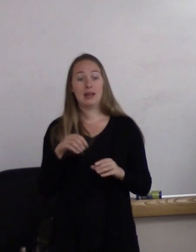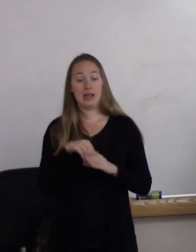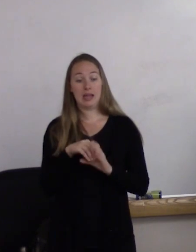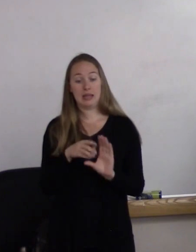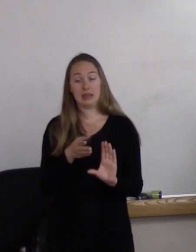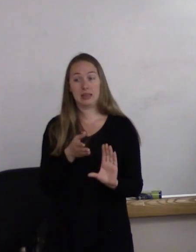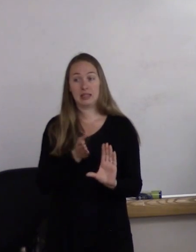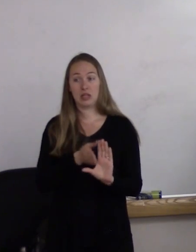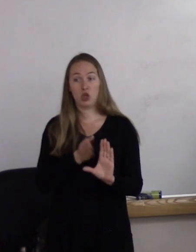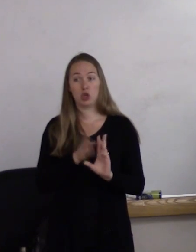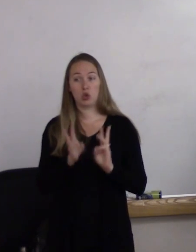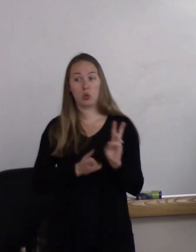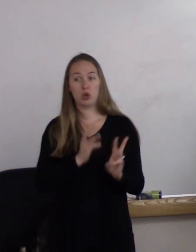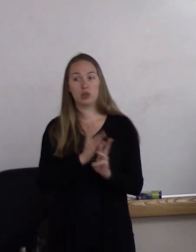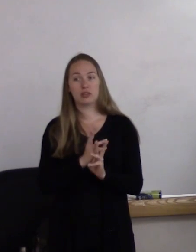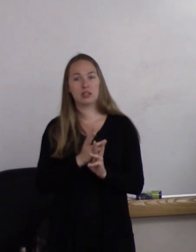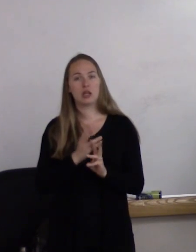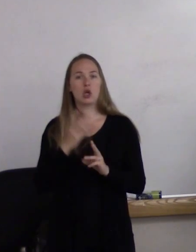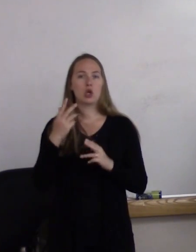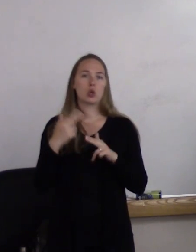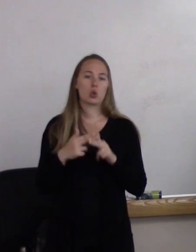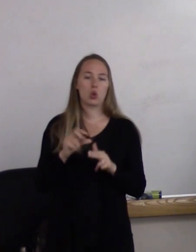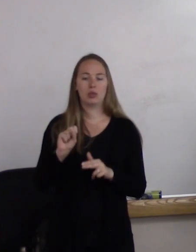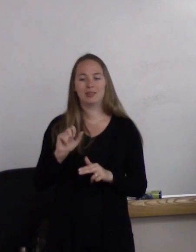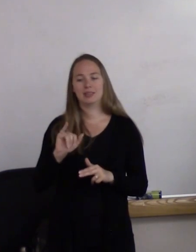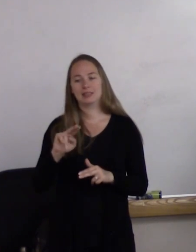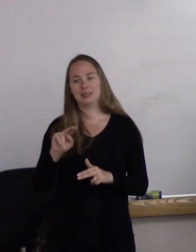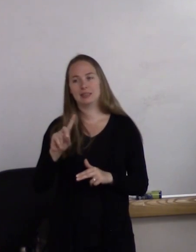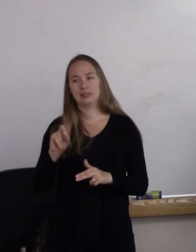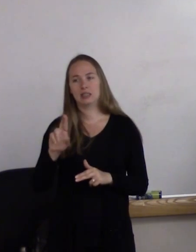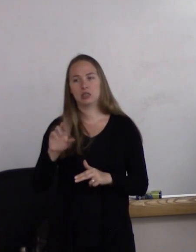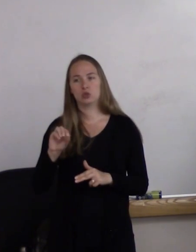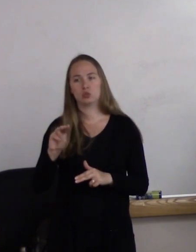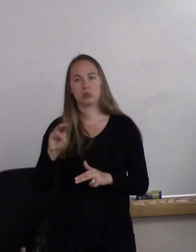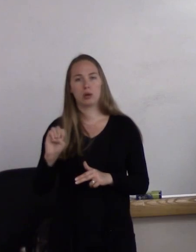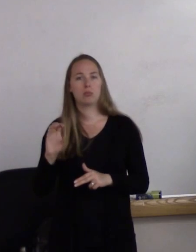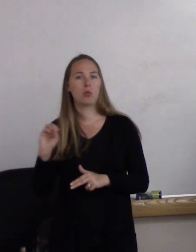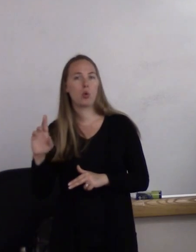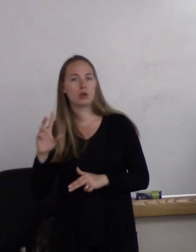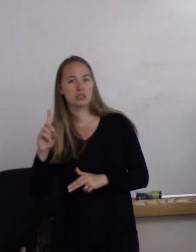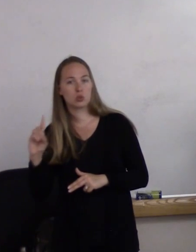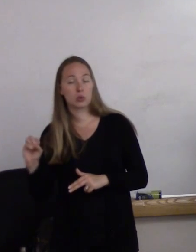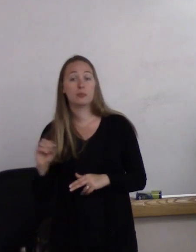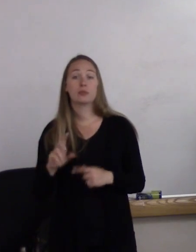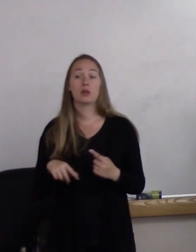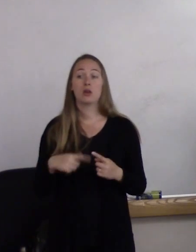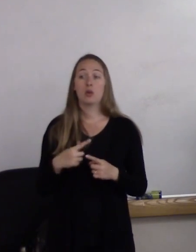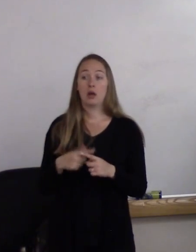they're often considered syndromes or disorders. So when I work with medical people,